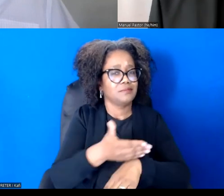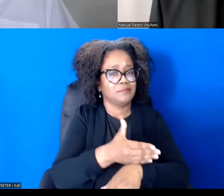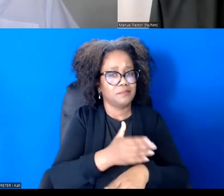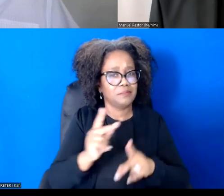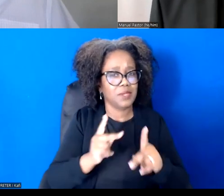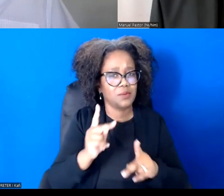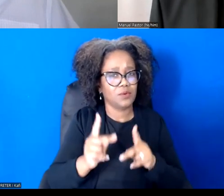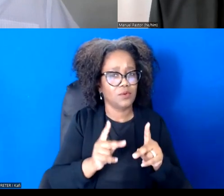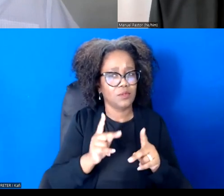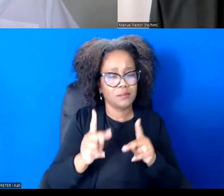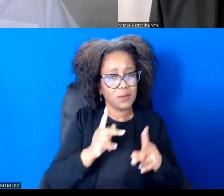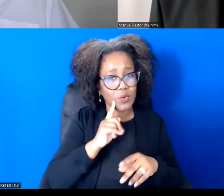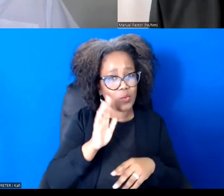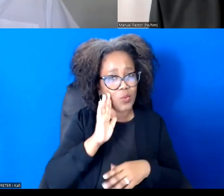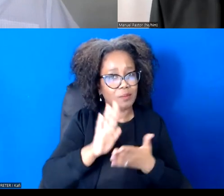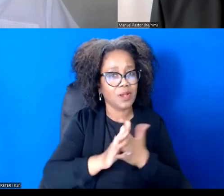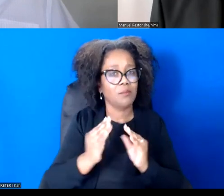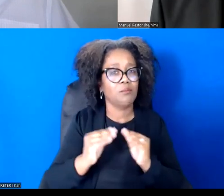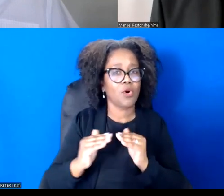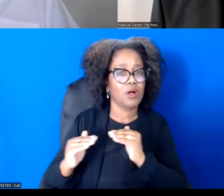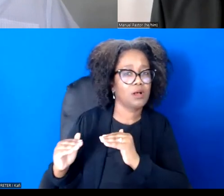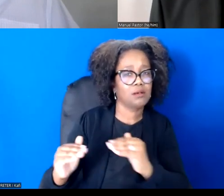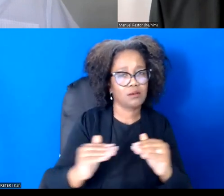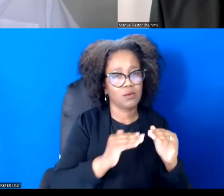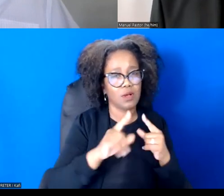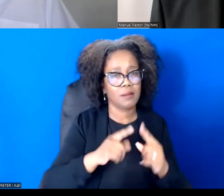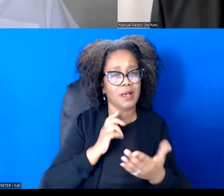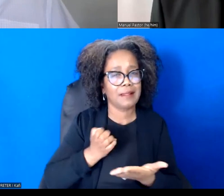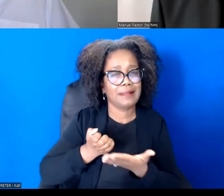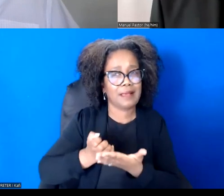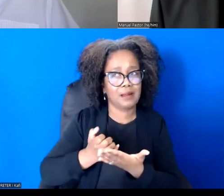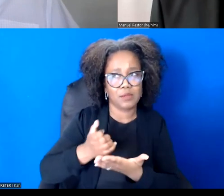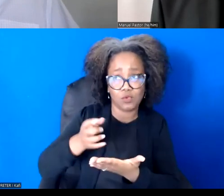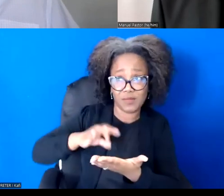So I think you can see the intellectual debt that we owe in this book to the very good